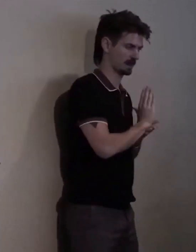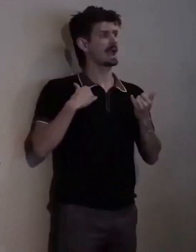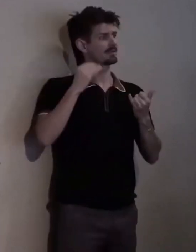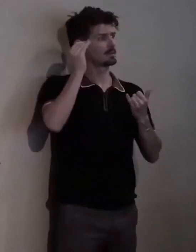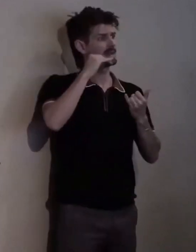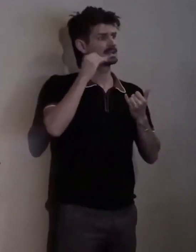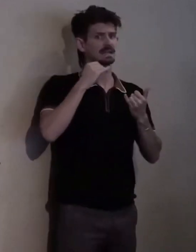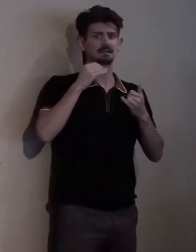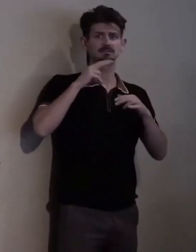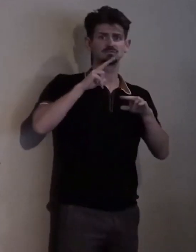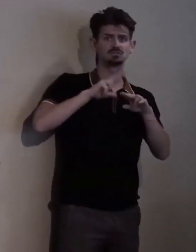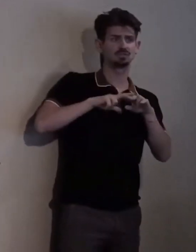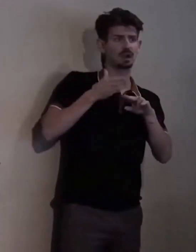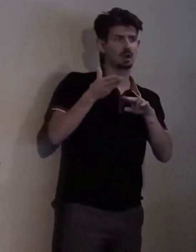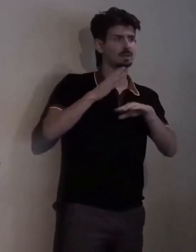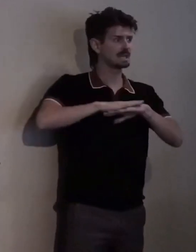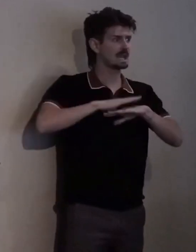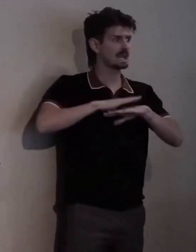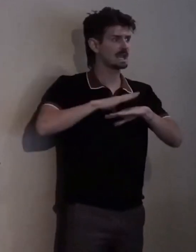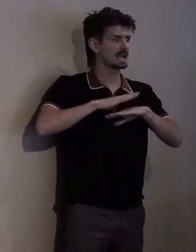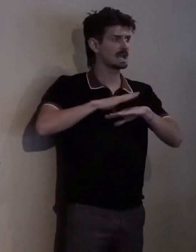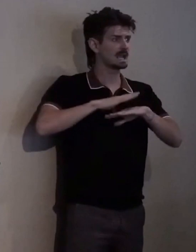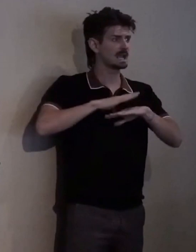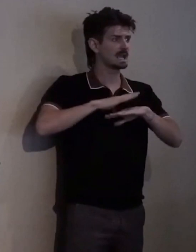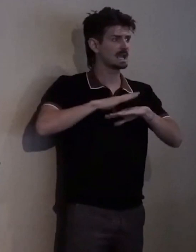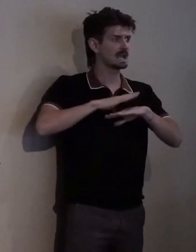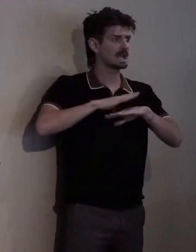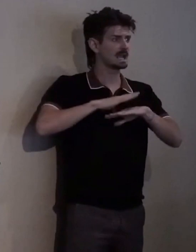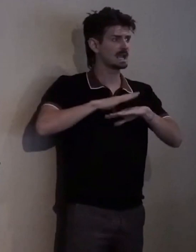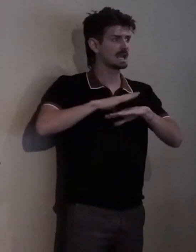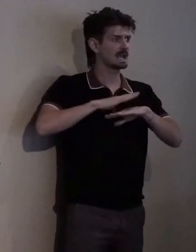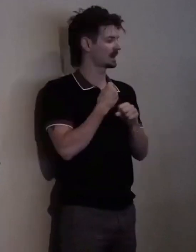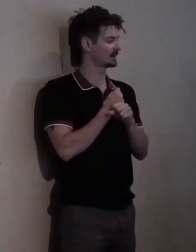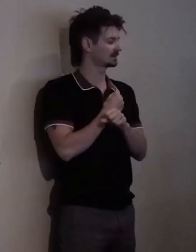We need more funding to more people with disabilities as policy experts,